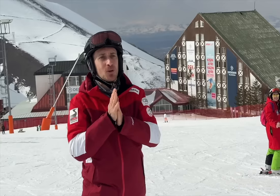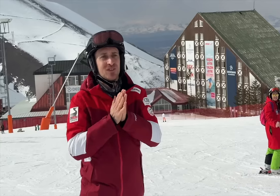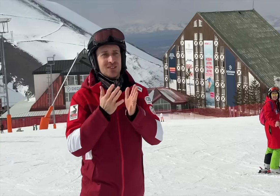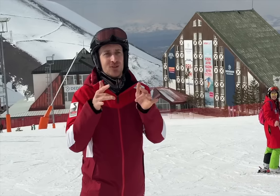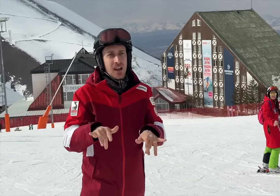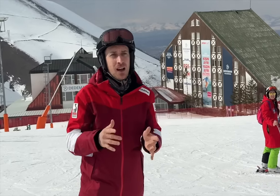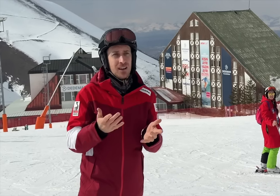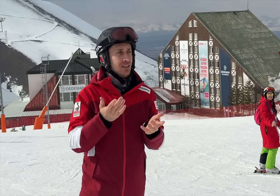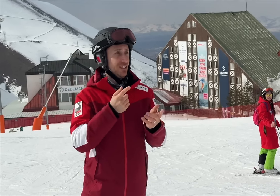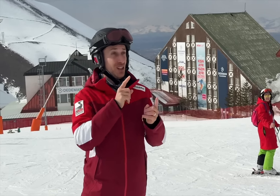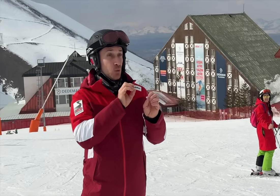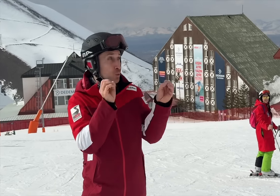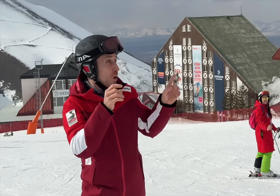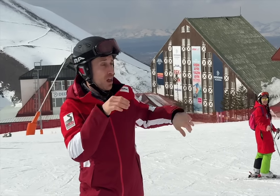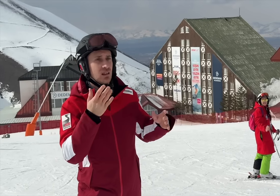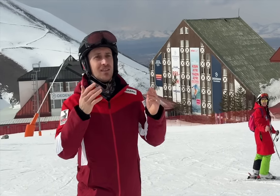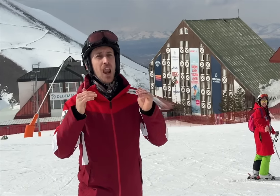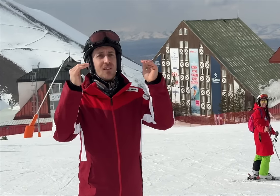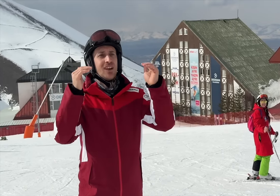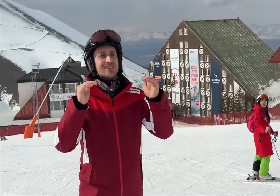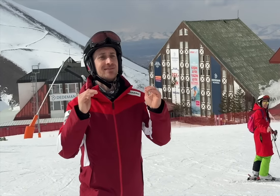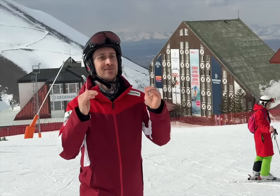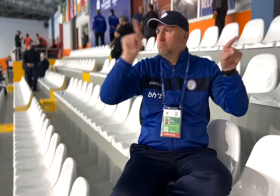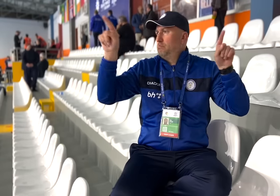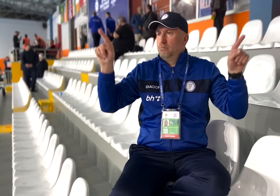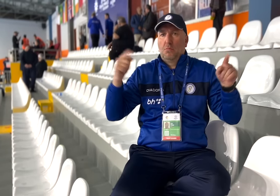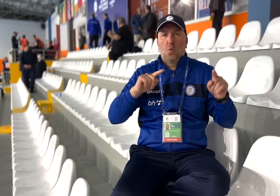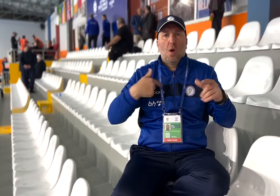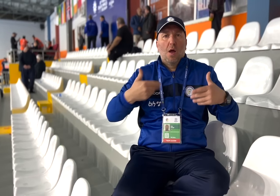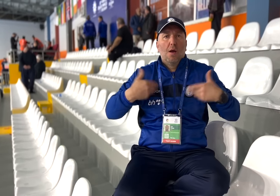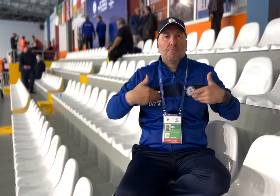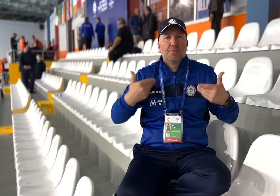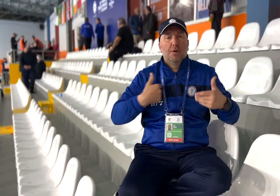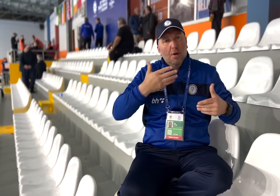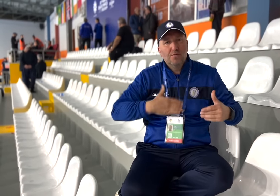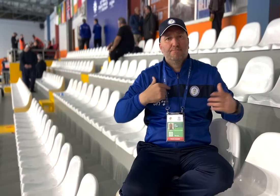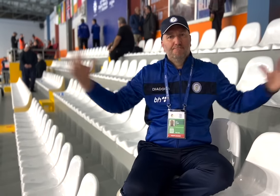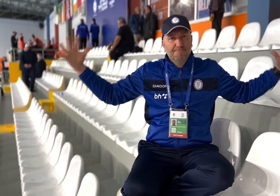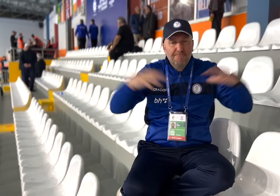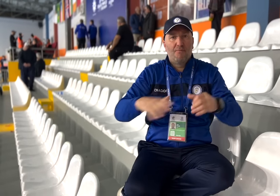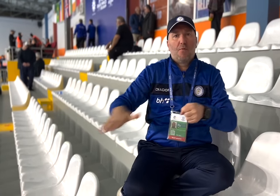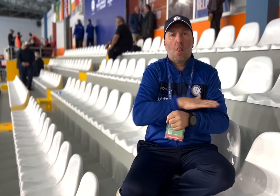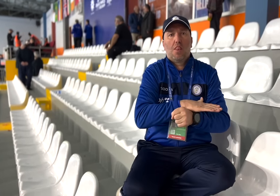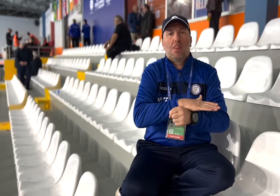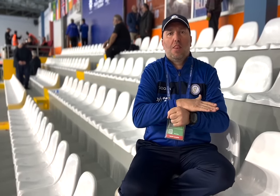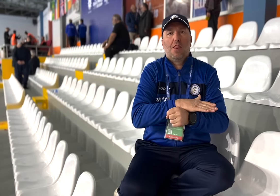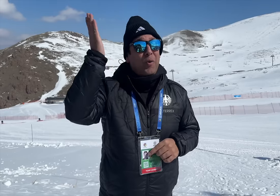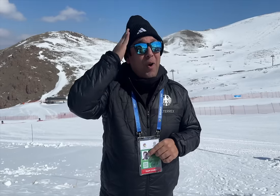would makes everyone motivated. With those countries being banned, the competition here is not up to par. How can we be happy? I want everyone here so that we have a full competition.